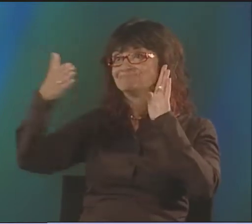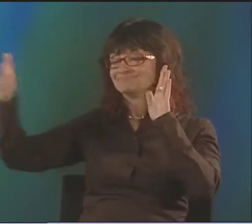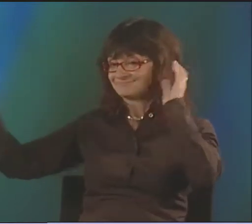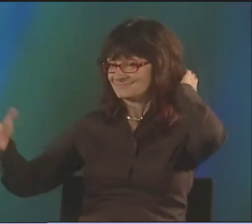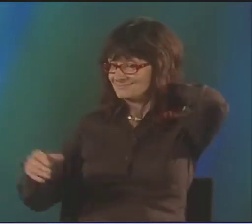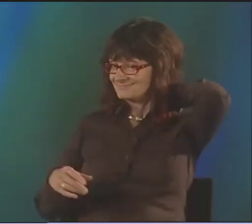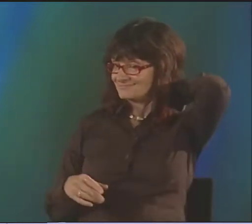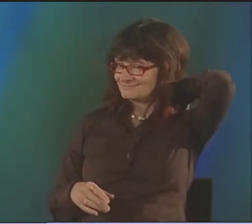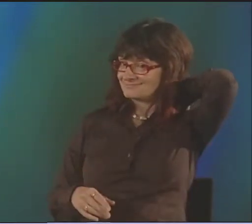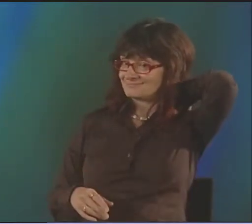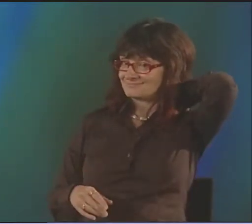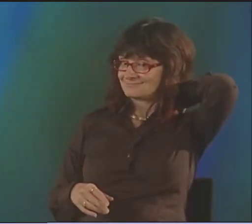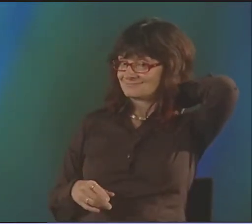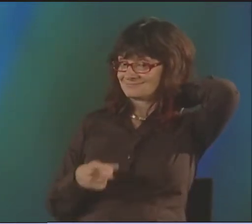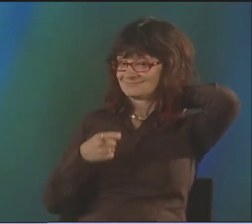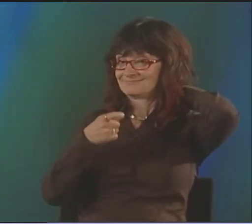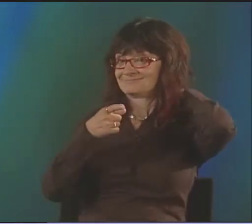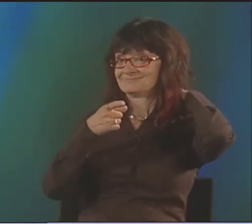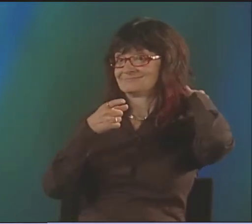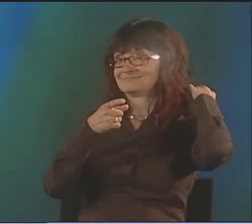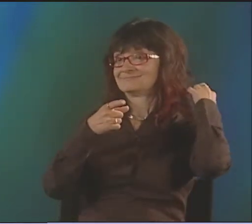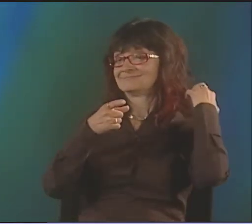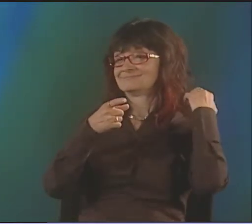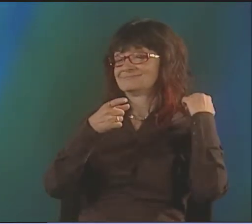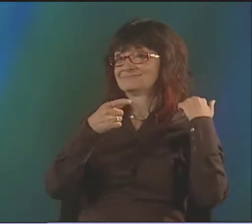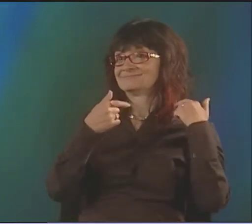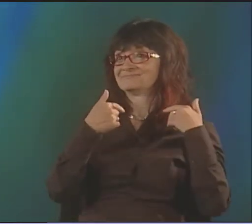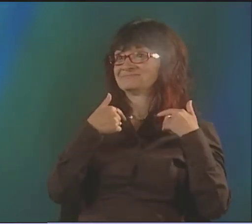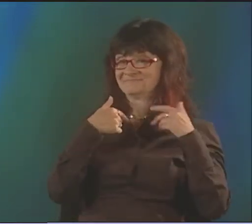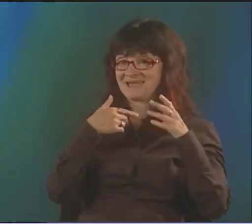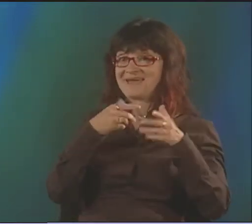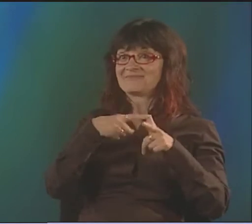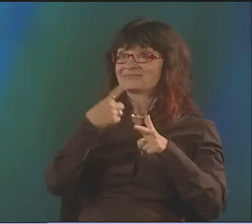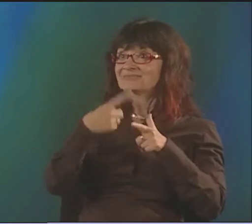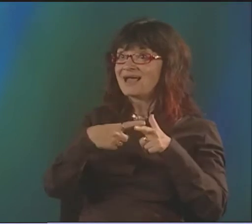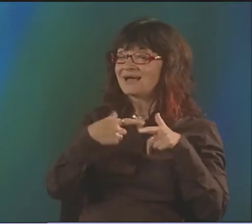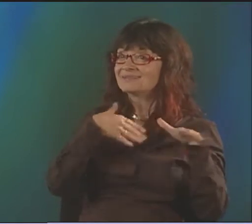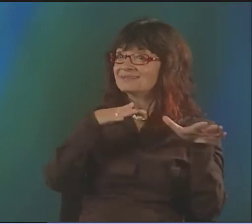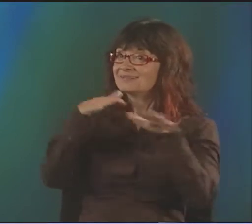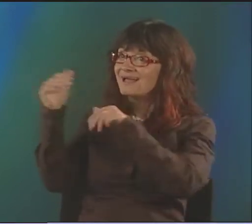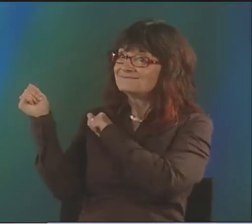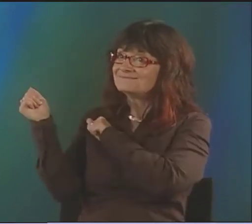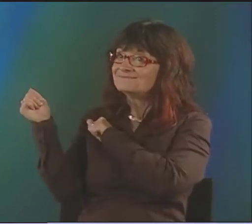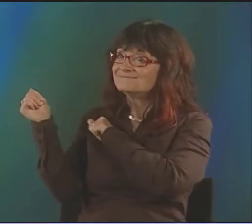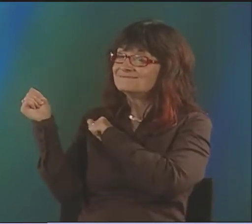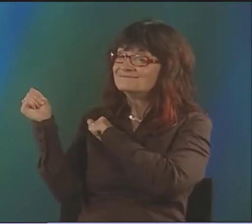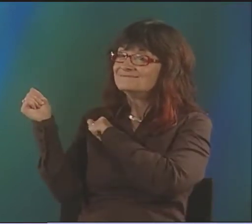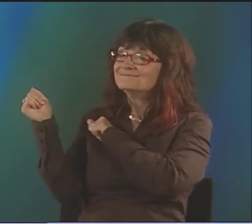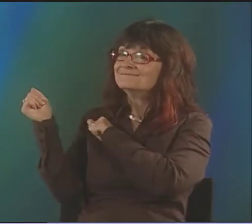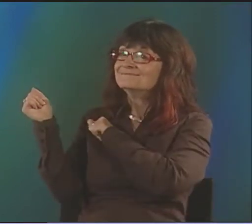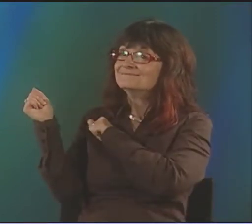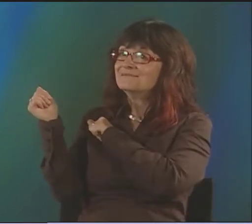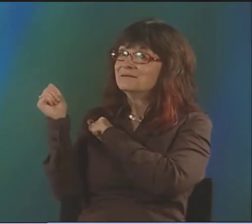I WAS EXCITED TO GO. IT WAS GREAT. AND WE MADE THIS VIDEO. IT WAS PART OF A SERIES.